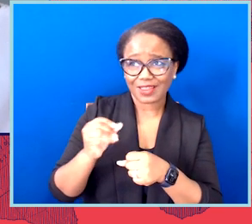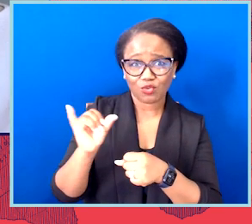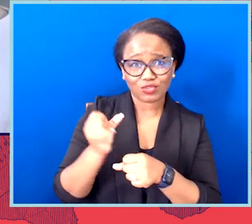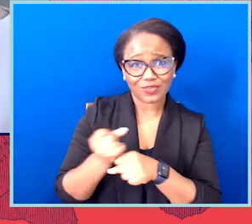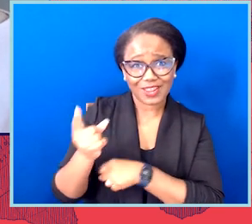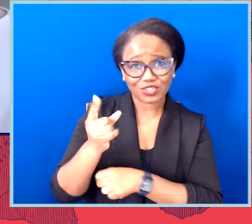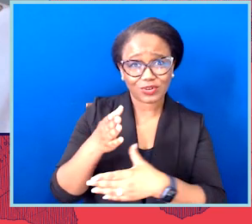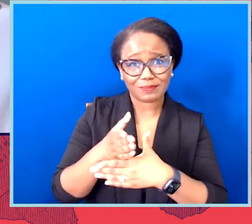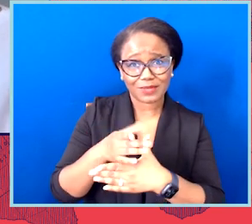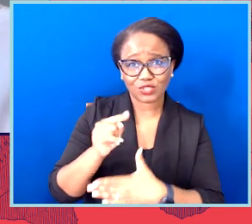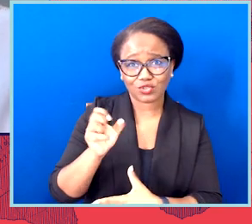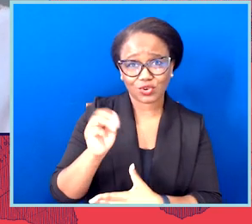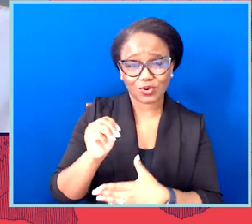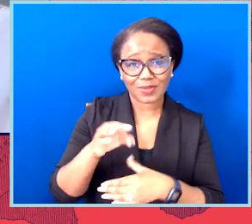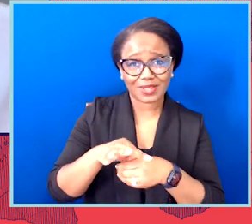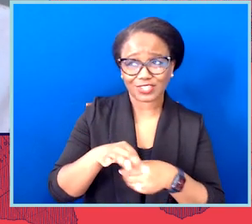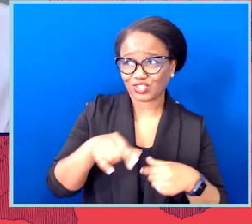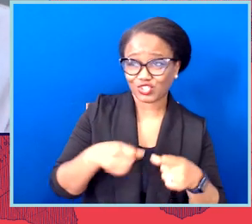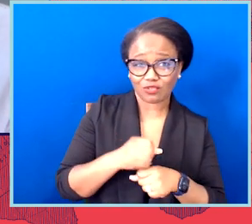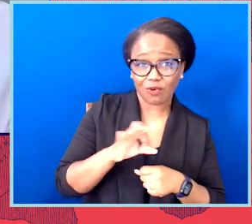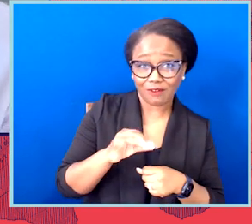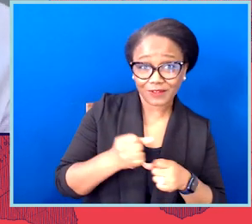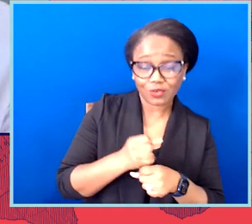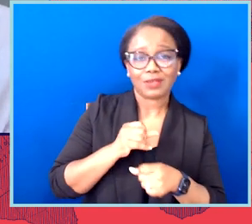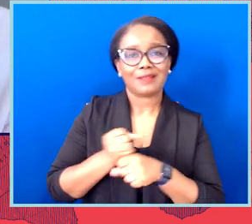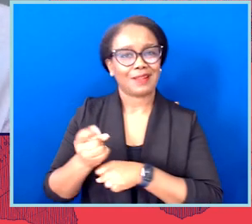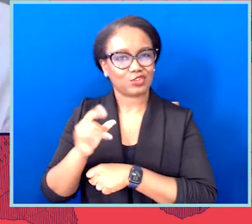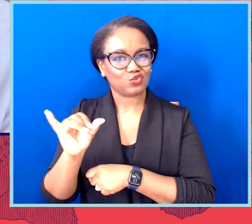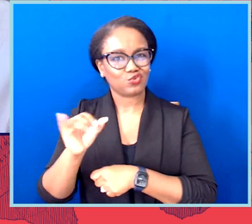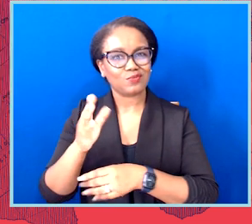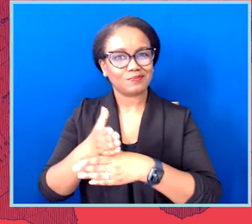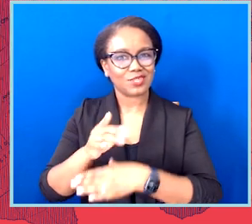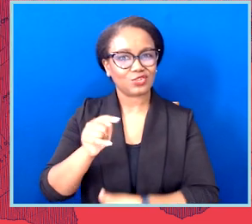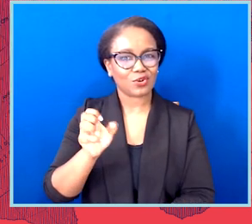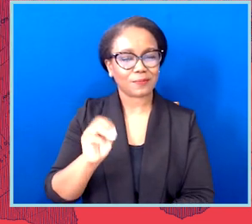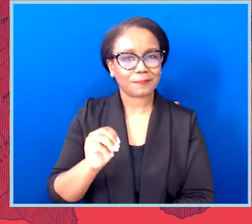So, yes, of course, we're using every, every tool available to us, as Brigitte mentioned